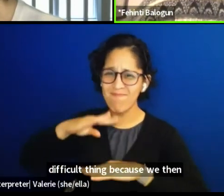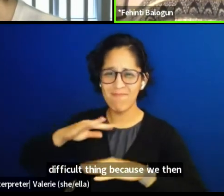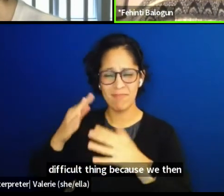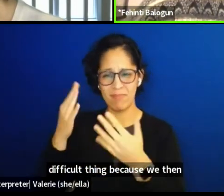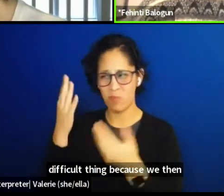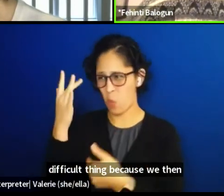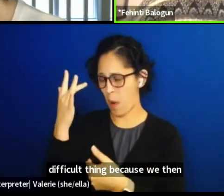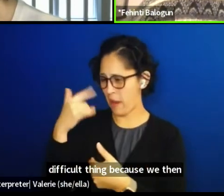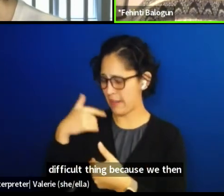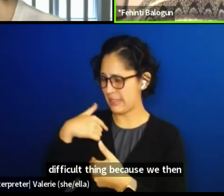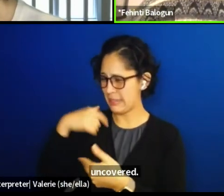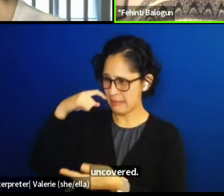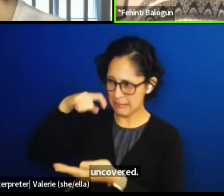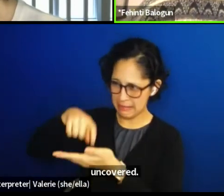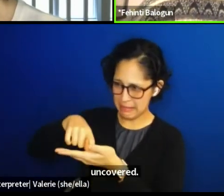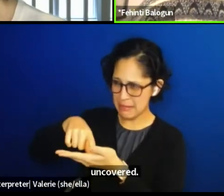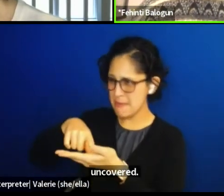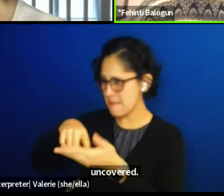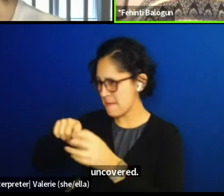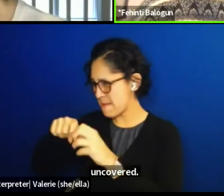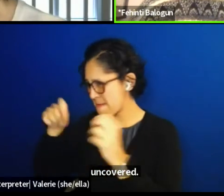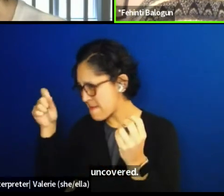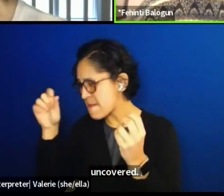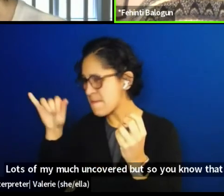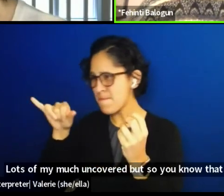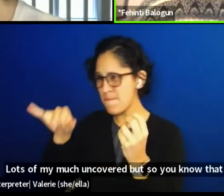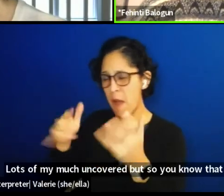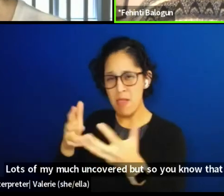but so the complicated corruption of it all.